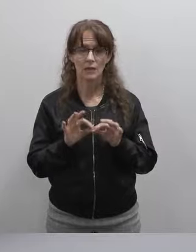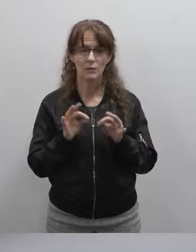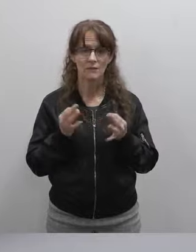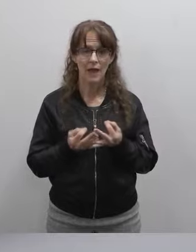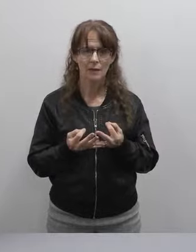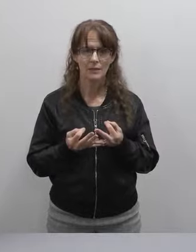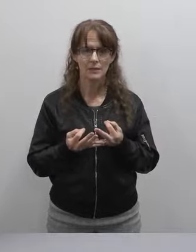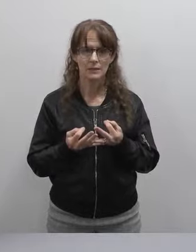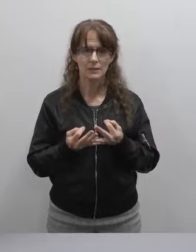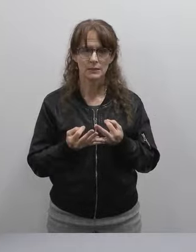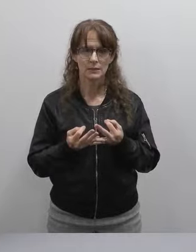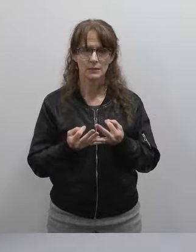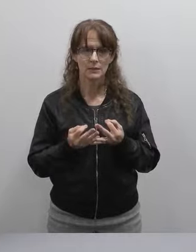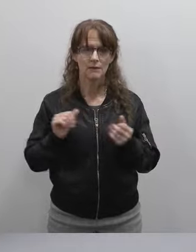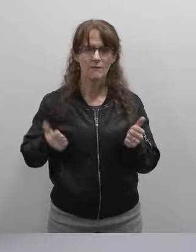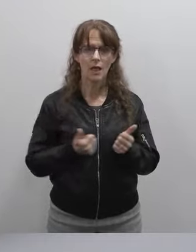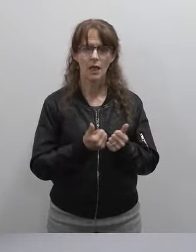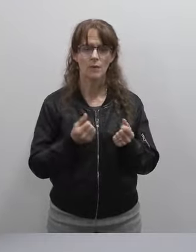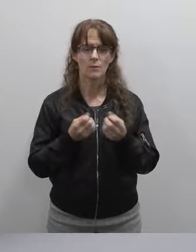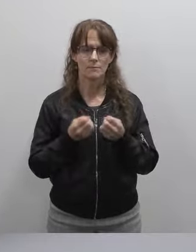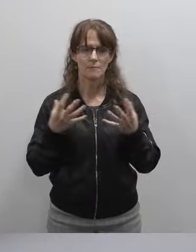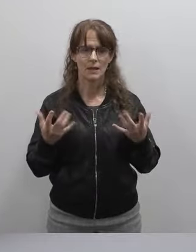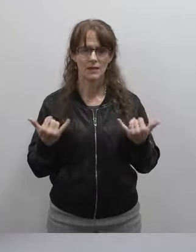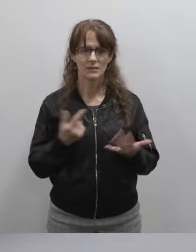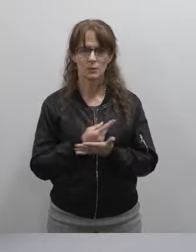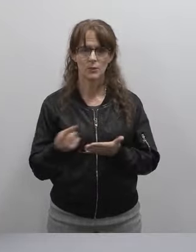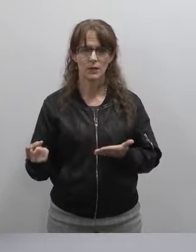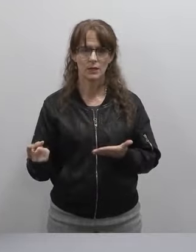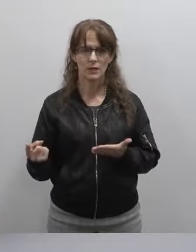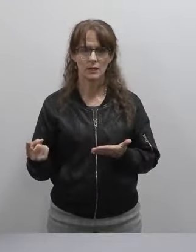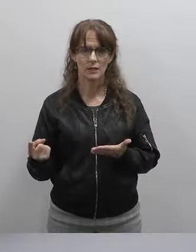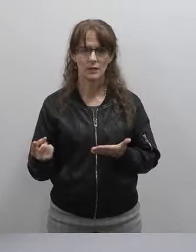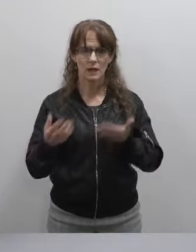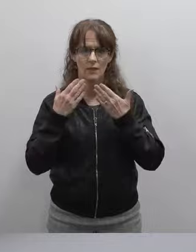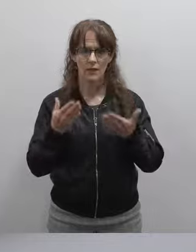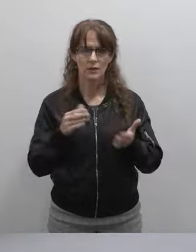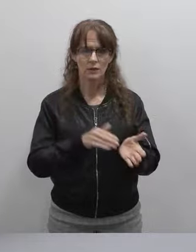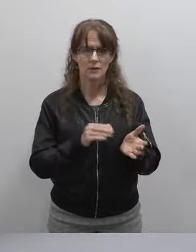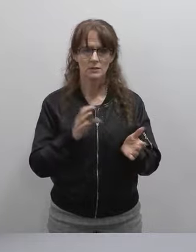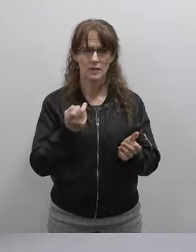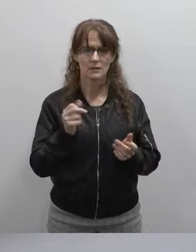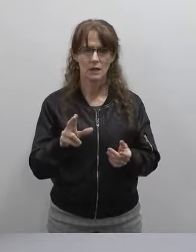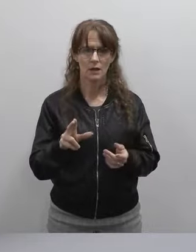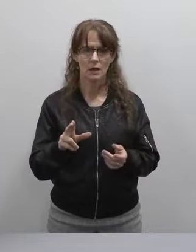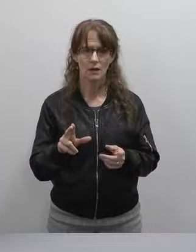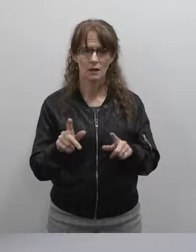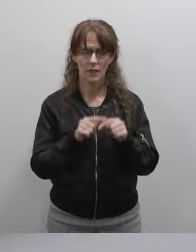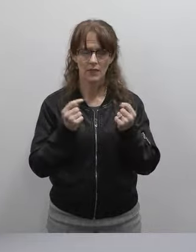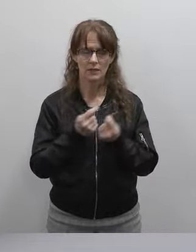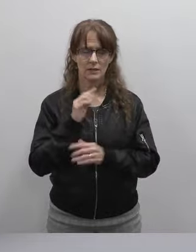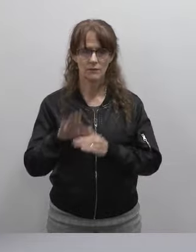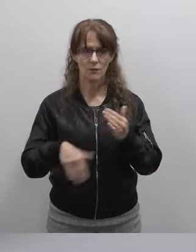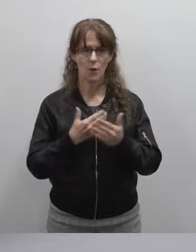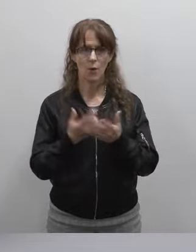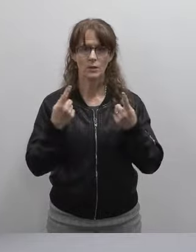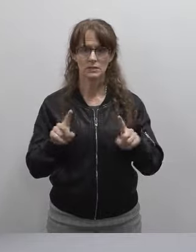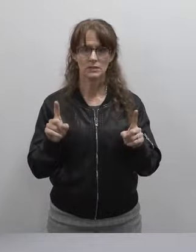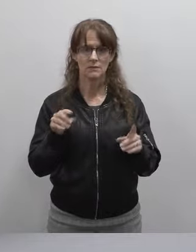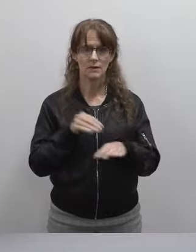and have followed up with many this week. So thank you Dr. Salazar and team, and to the entire achievement advisory committee,